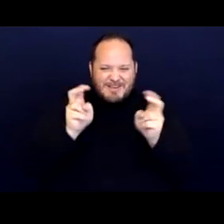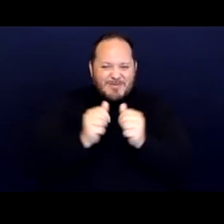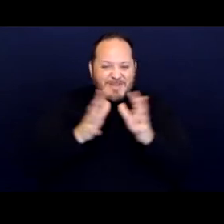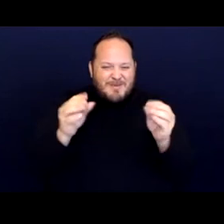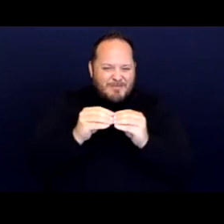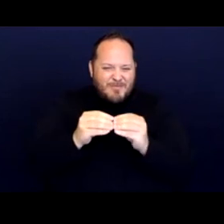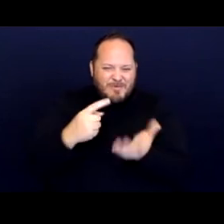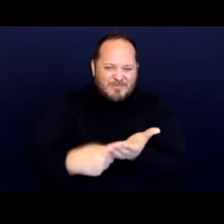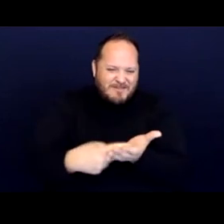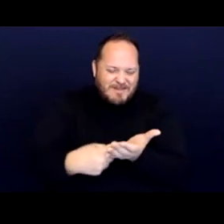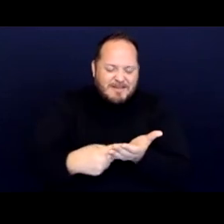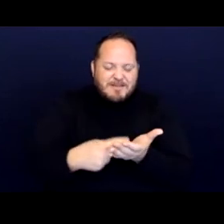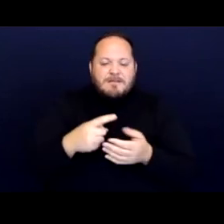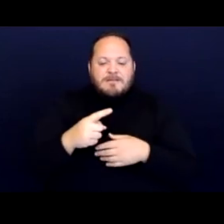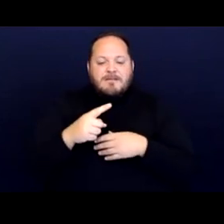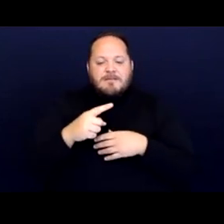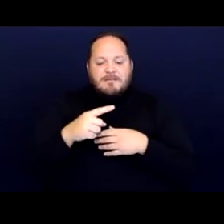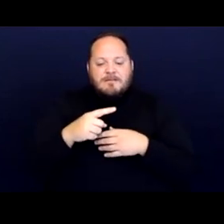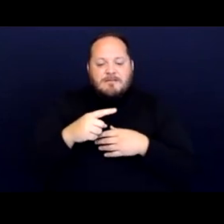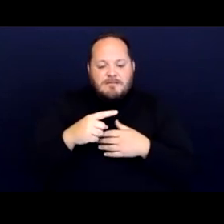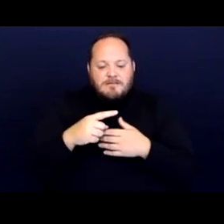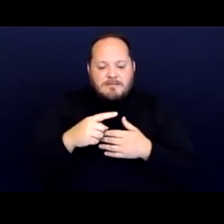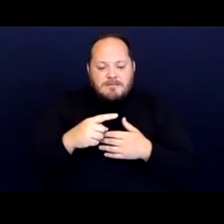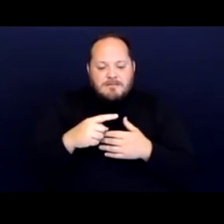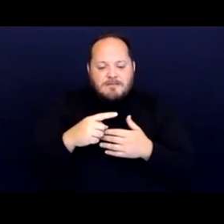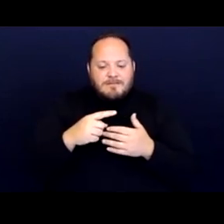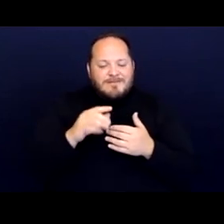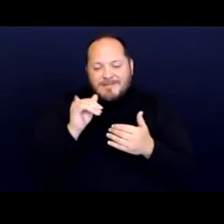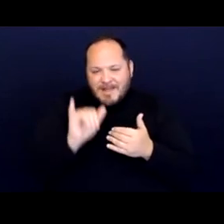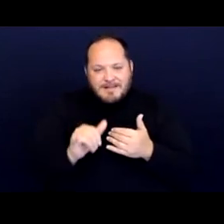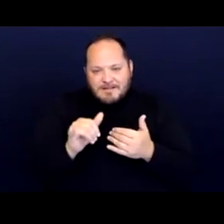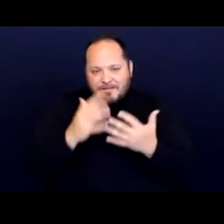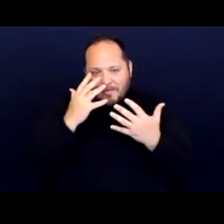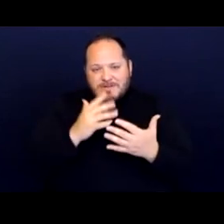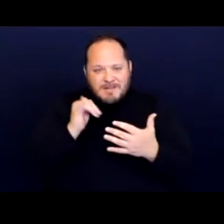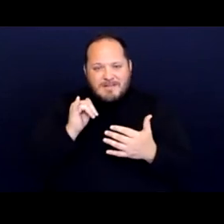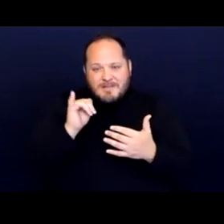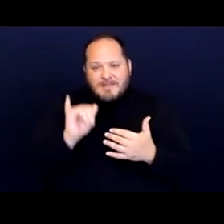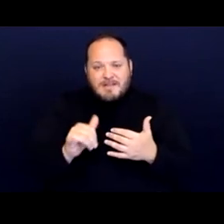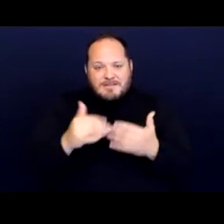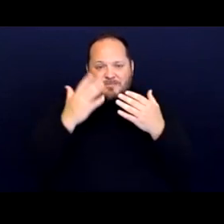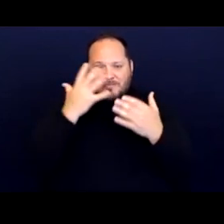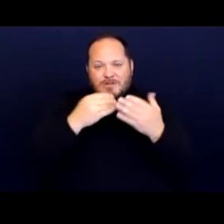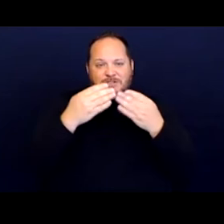Fortunately, the general difficulty with this kind of litigation, often we don't get to a final ruling